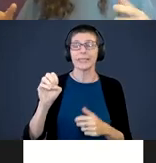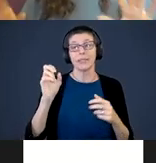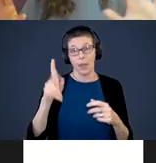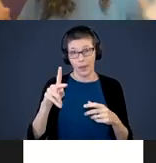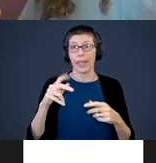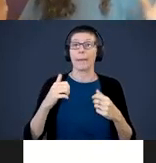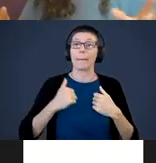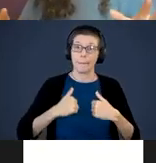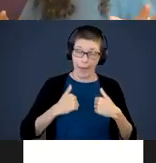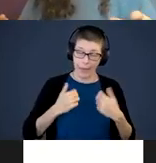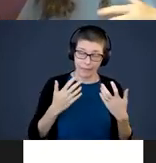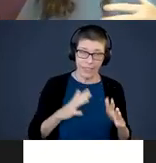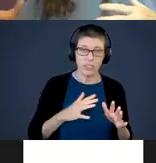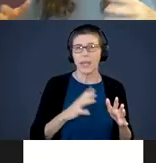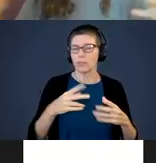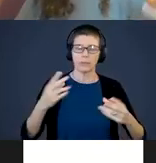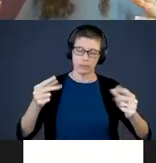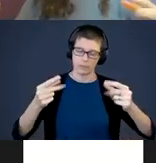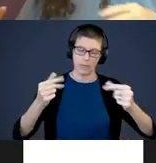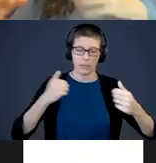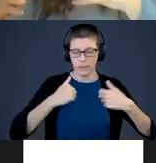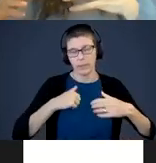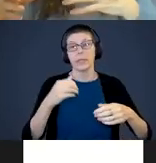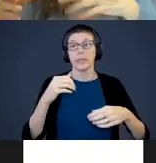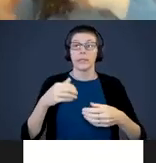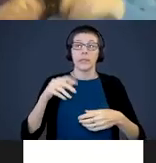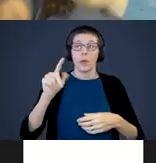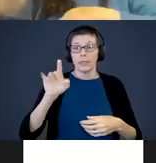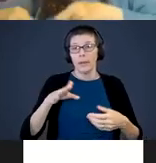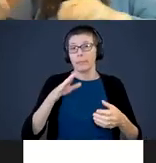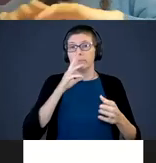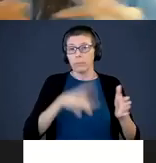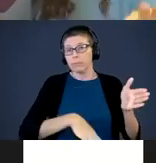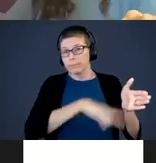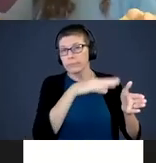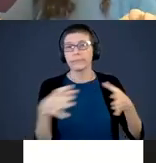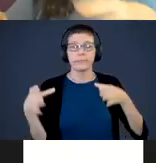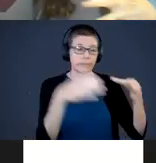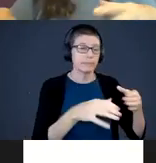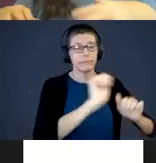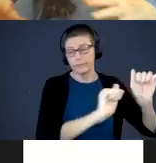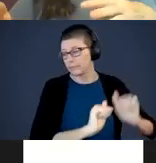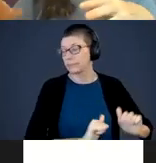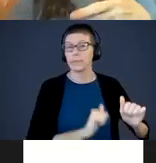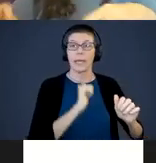ok we got to get it done. So you fill up the tub, you give the baby a bath, you don’t really play, you don’t really play, you don’t engage.